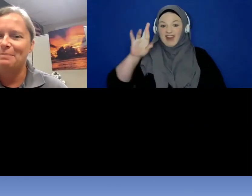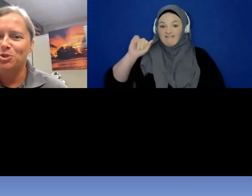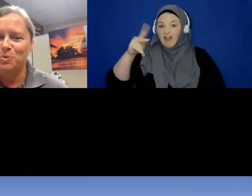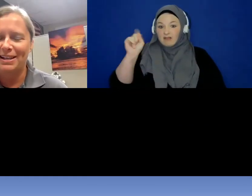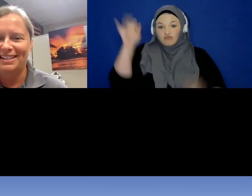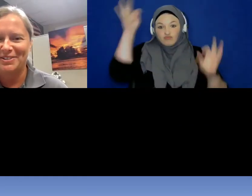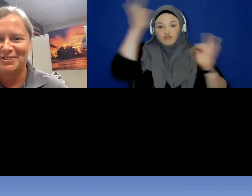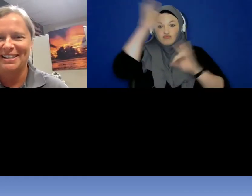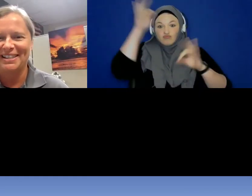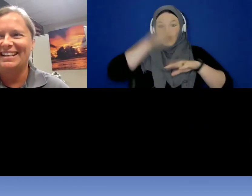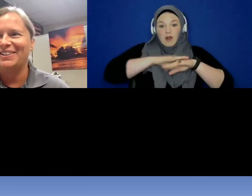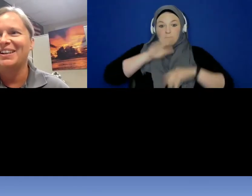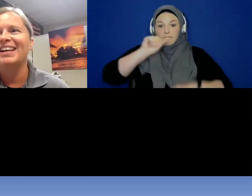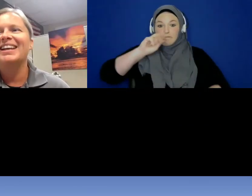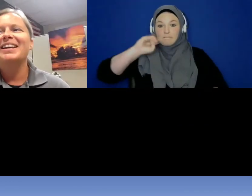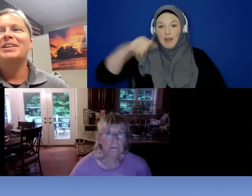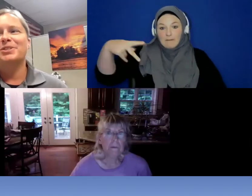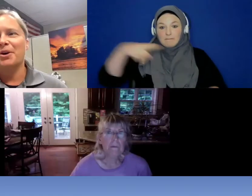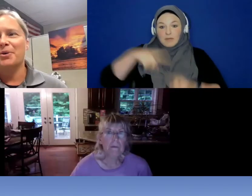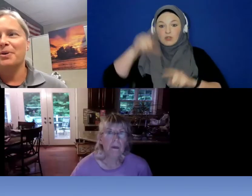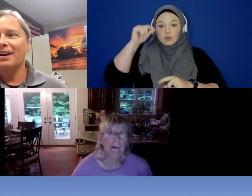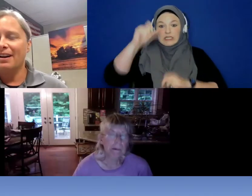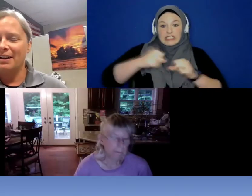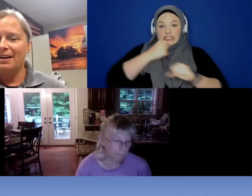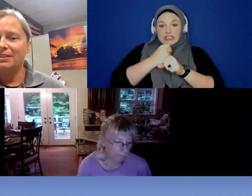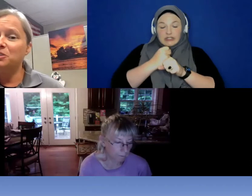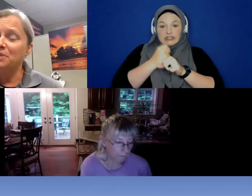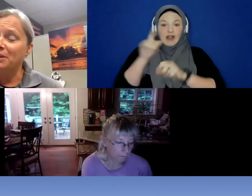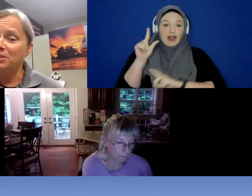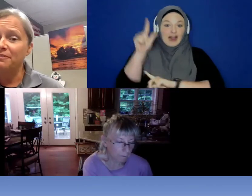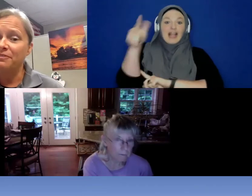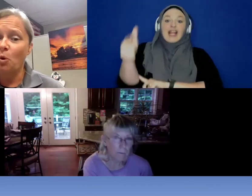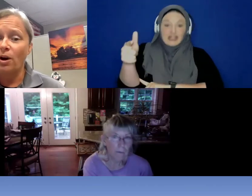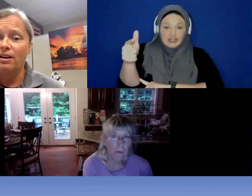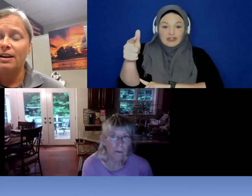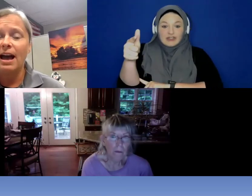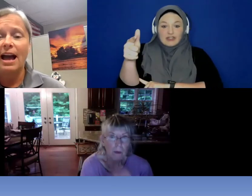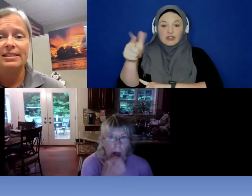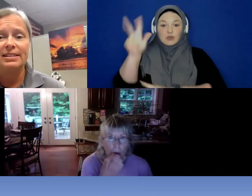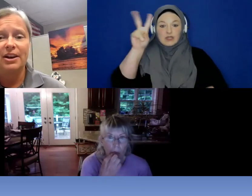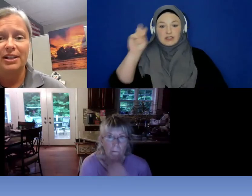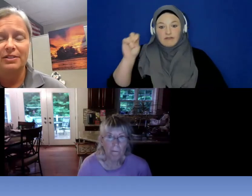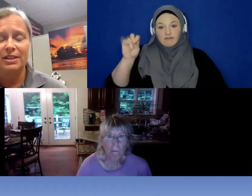20 years later. So, 2004 I started the